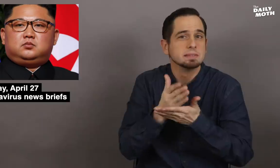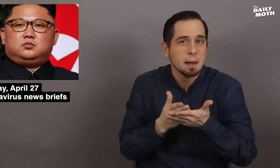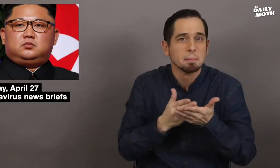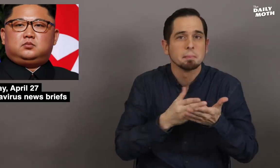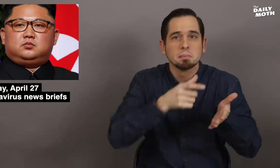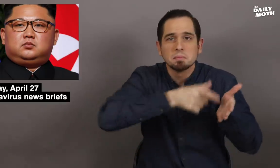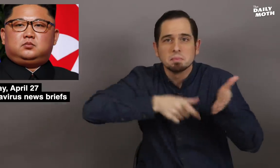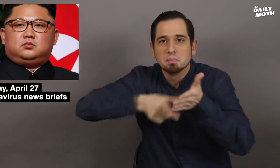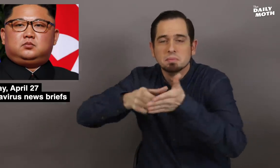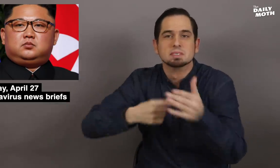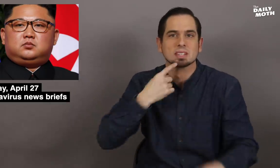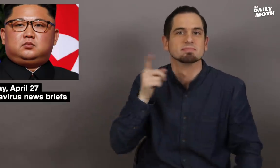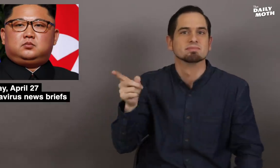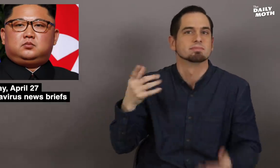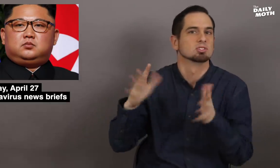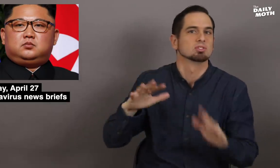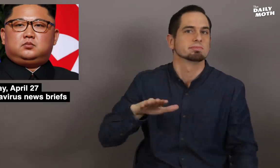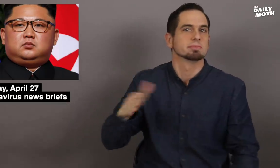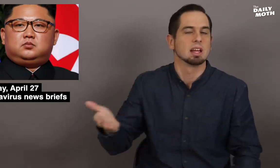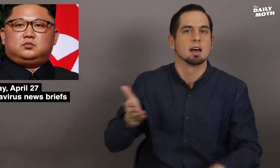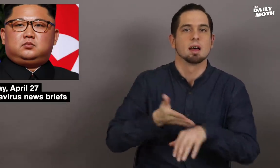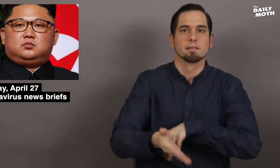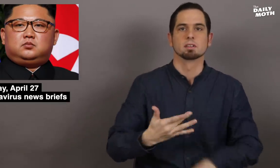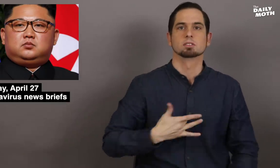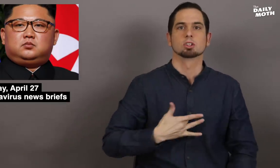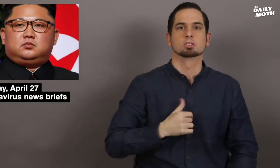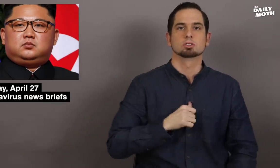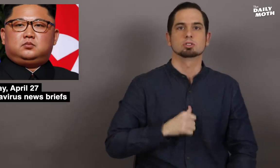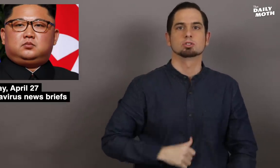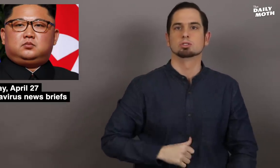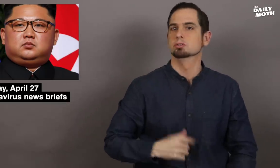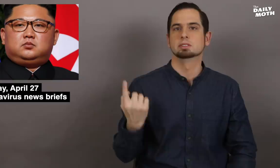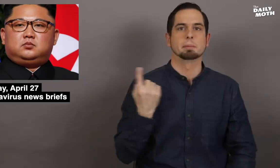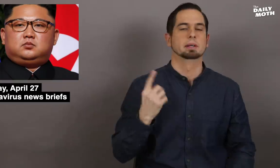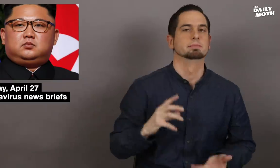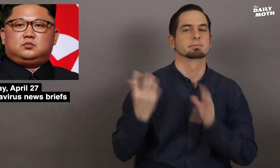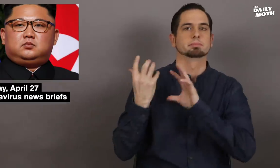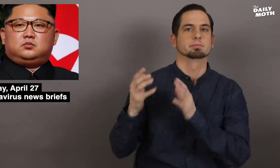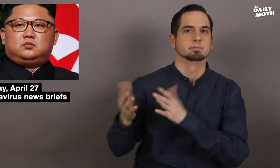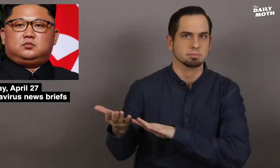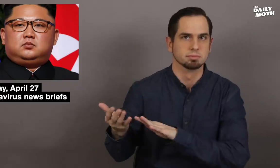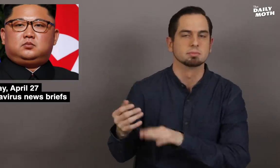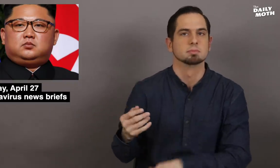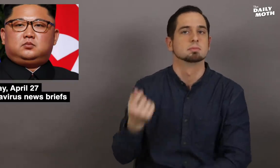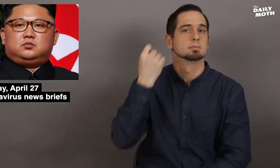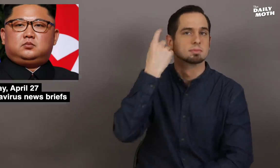Some reports said he died after undergoing heart surgery.